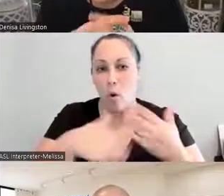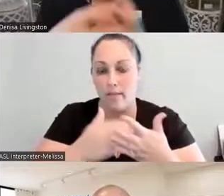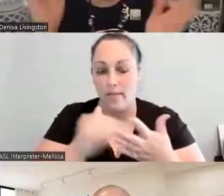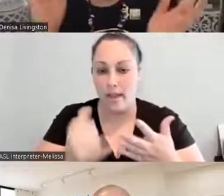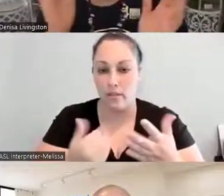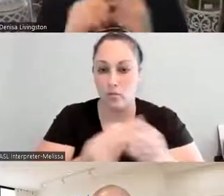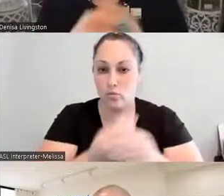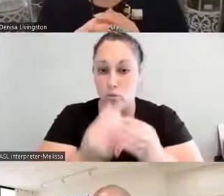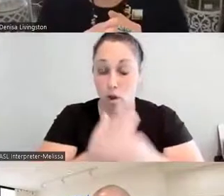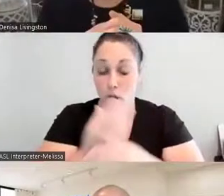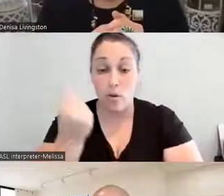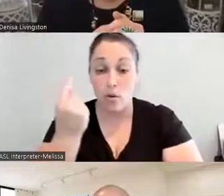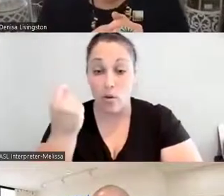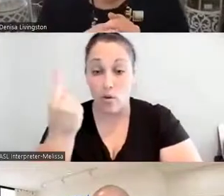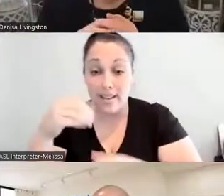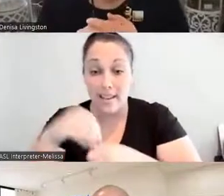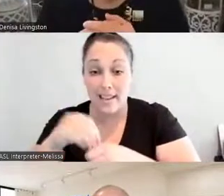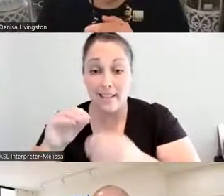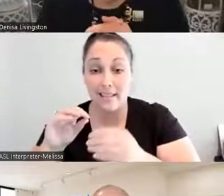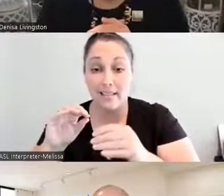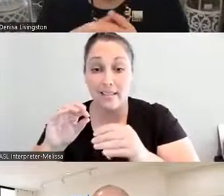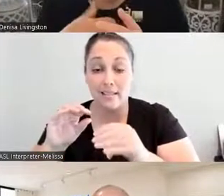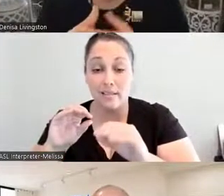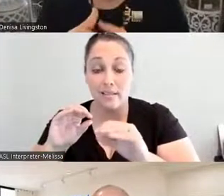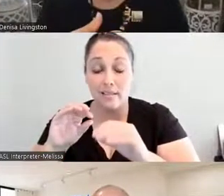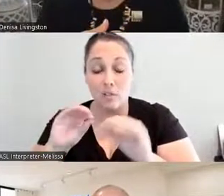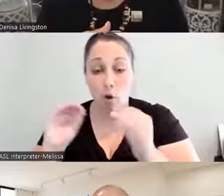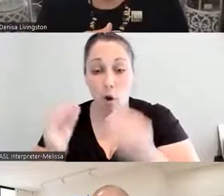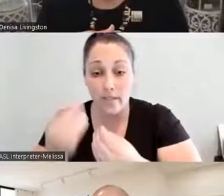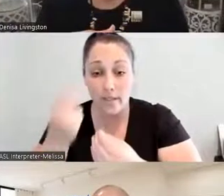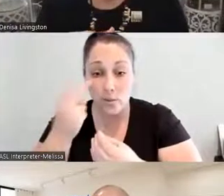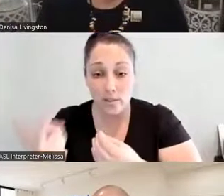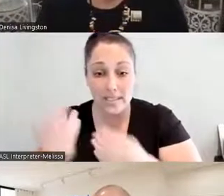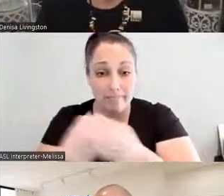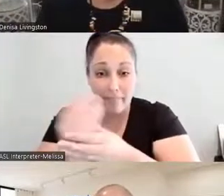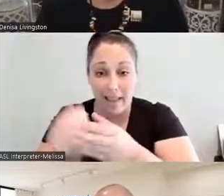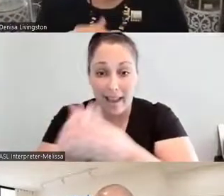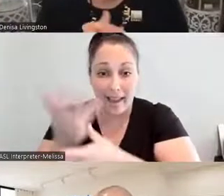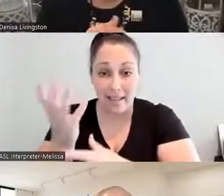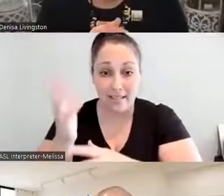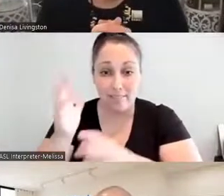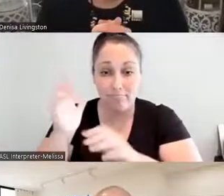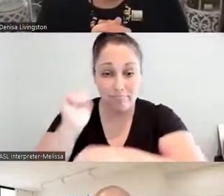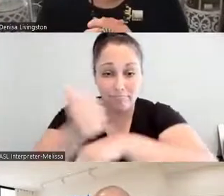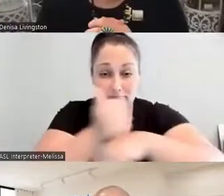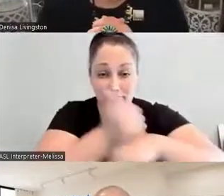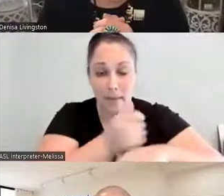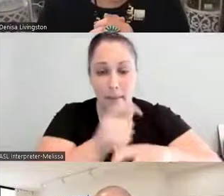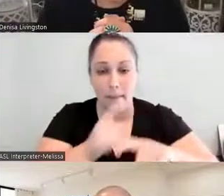You know, you see all these plants here at my home. You know, how do we have that relationship with our nonhuman relatives.